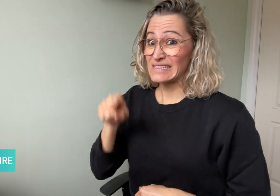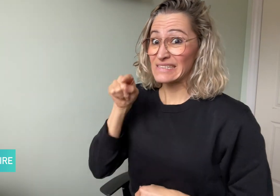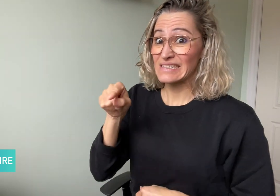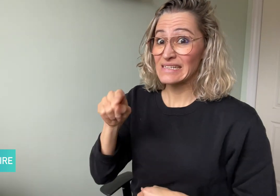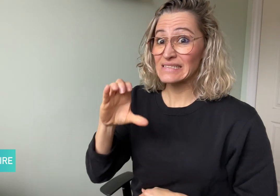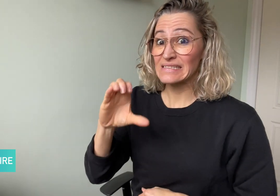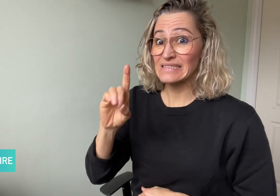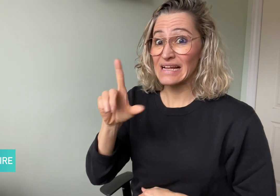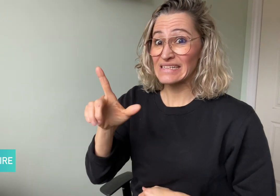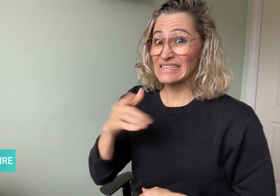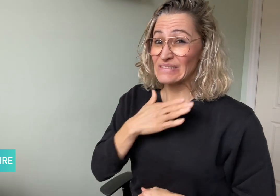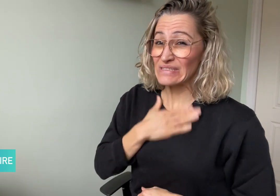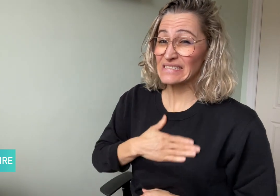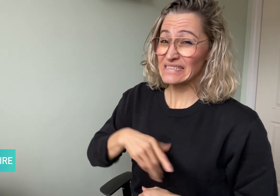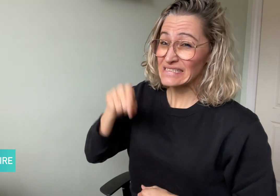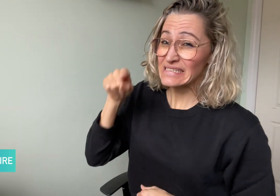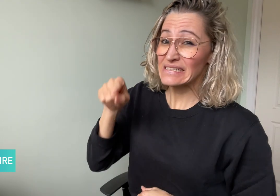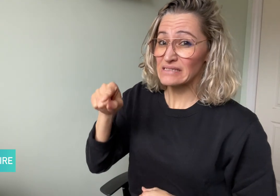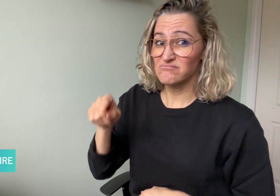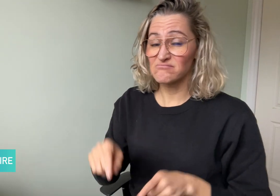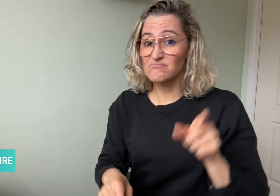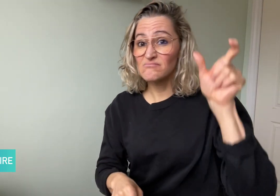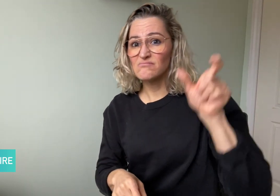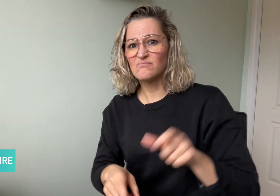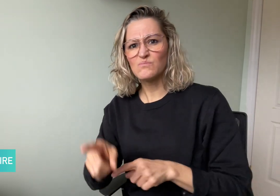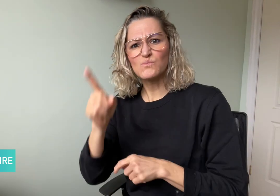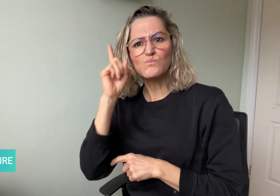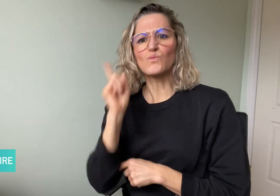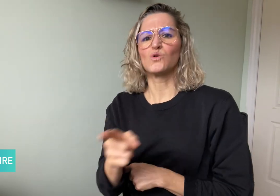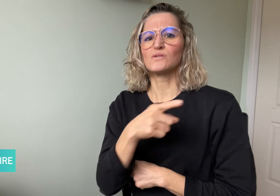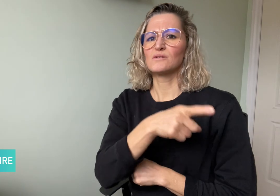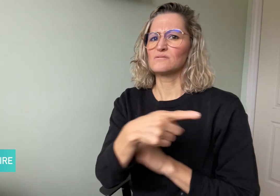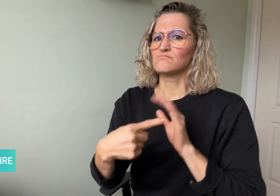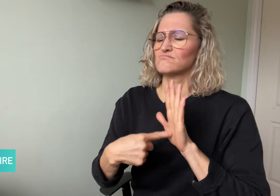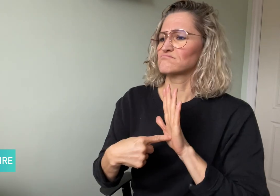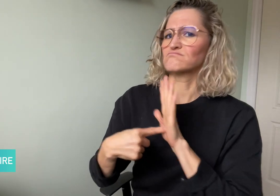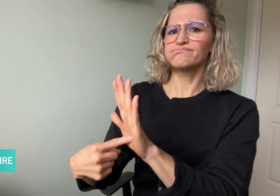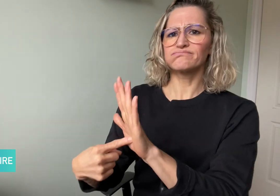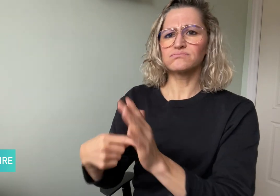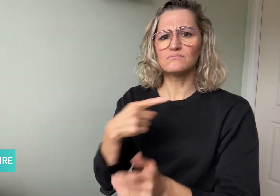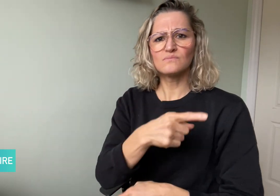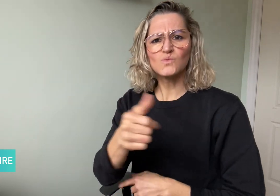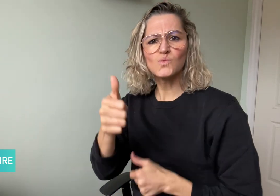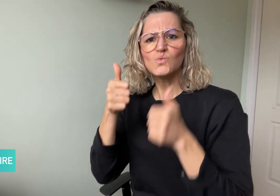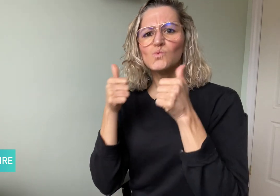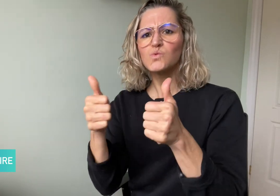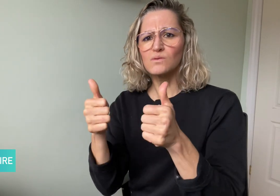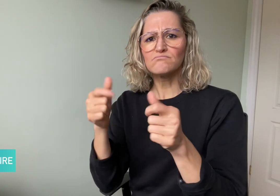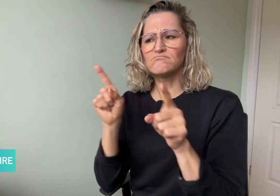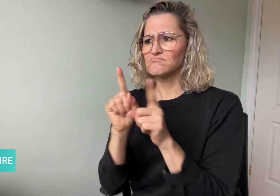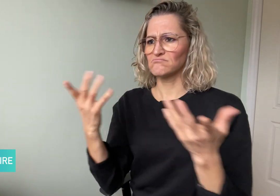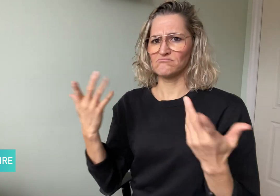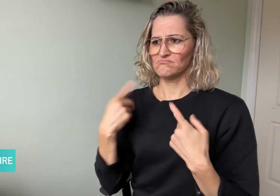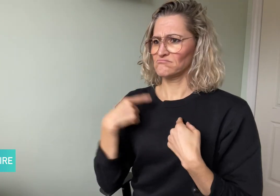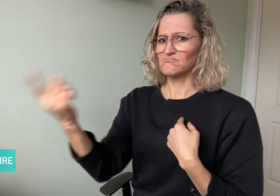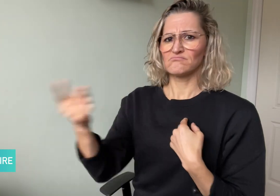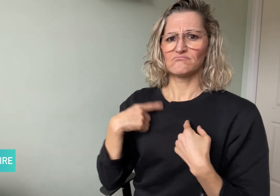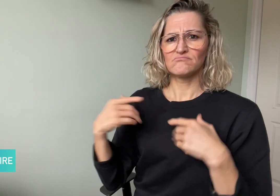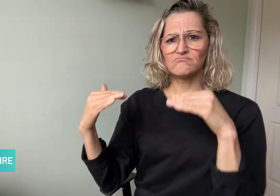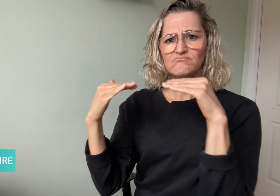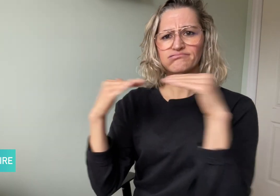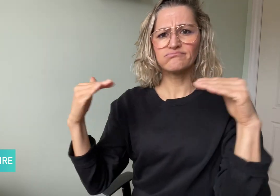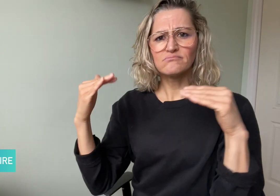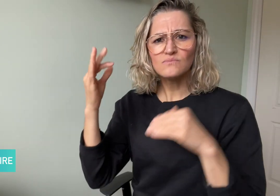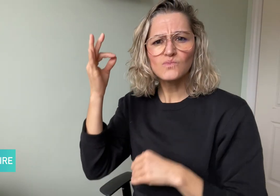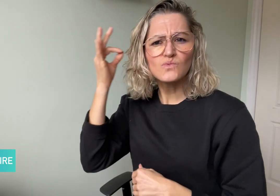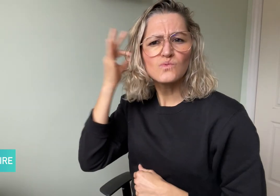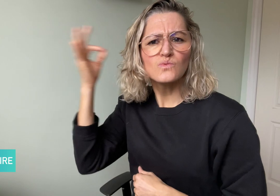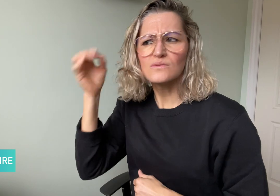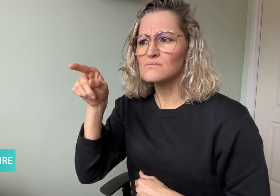ZanDraya had to get an exemption from the federal government